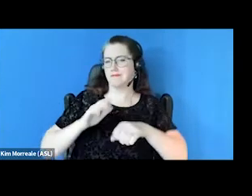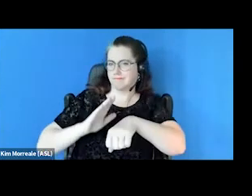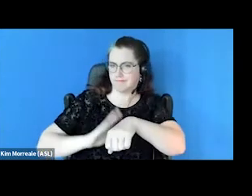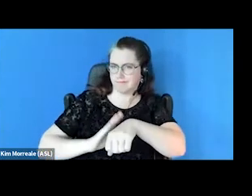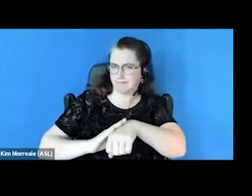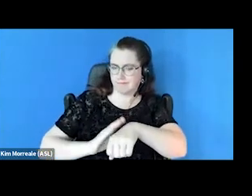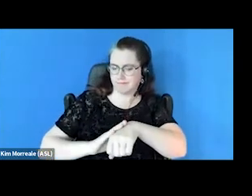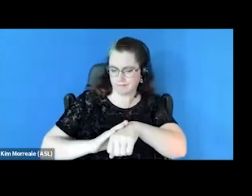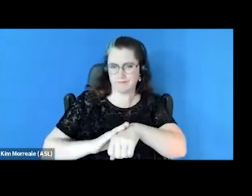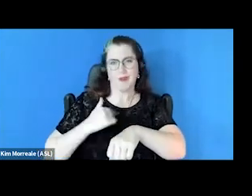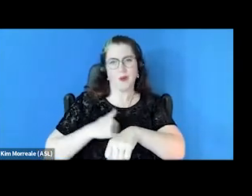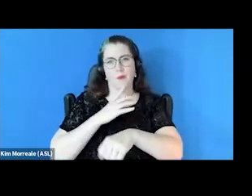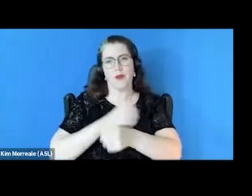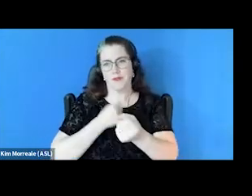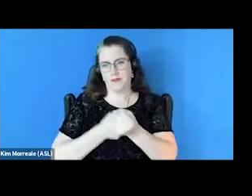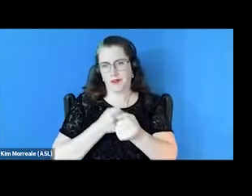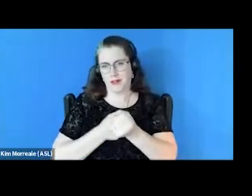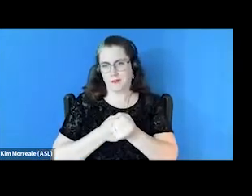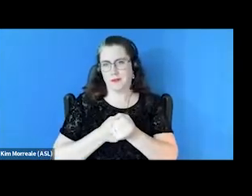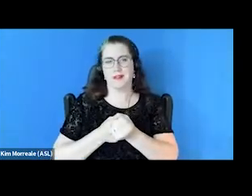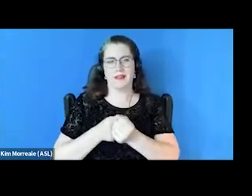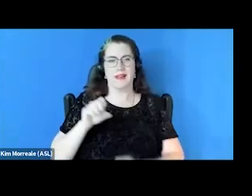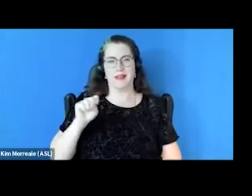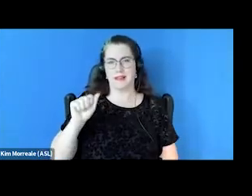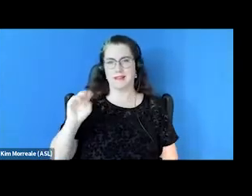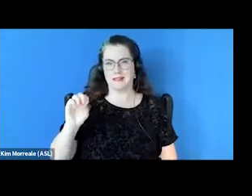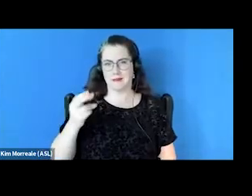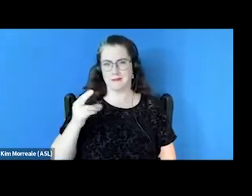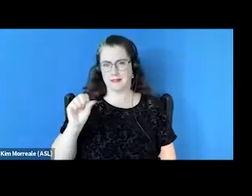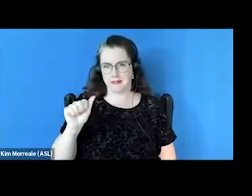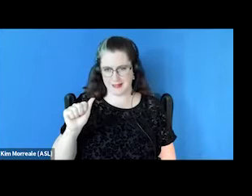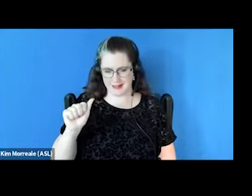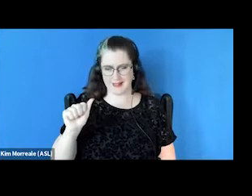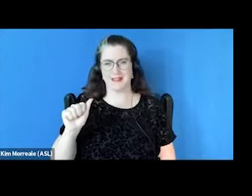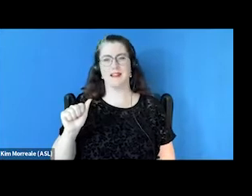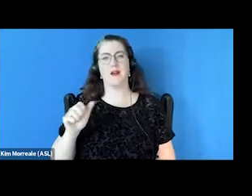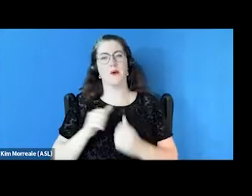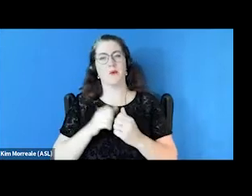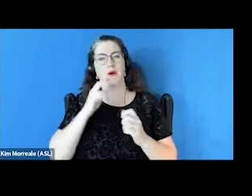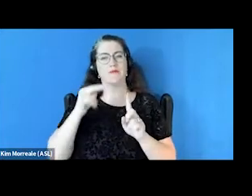that we are funded by the Substance Abuse and Mental Health Services Administration, but the views and opinions expressed today